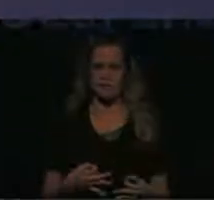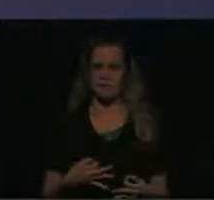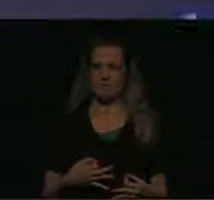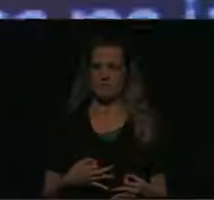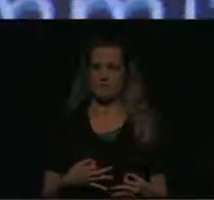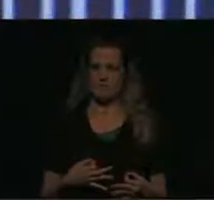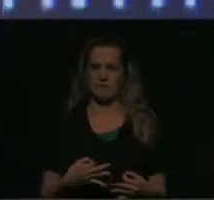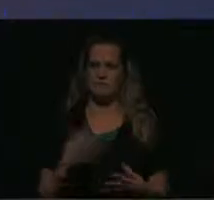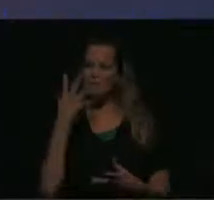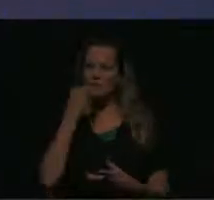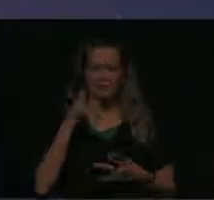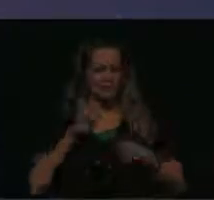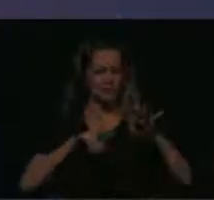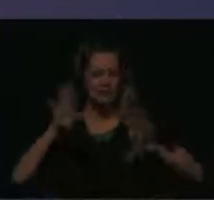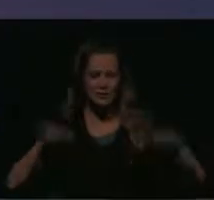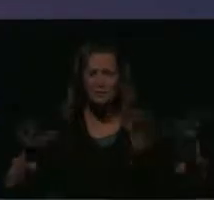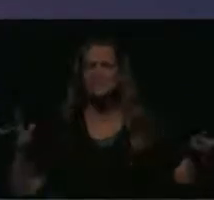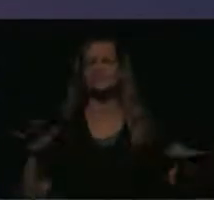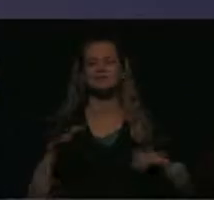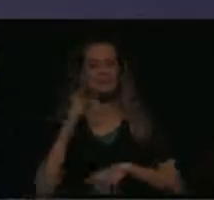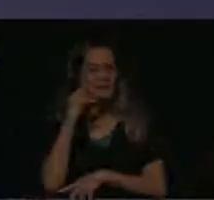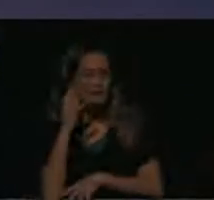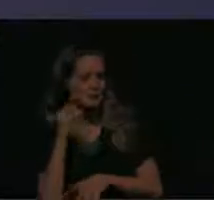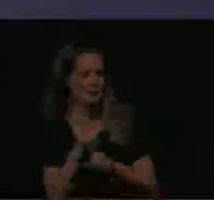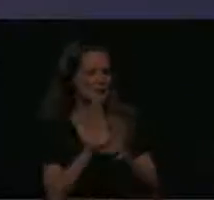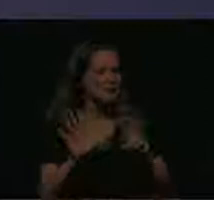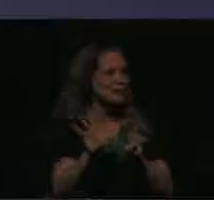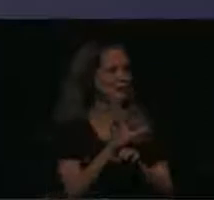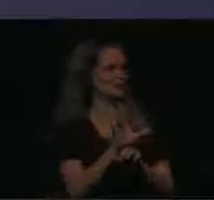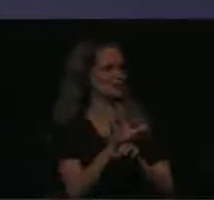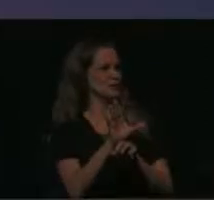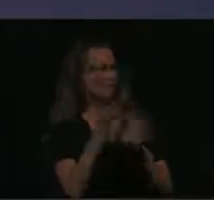diversity of experiences, communities and cultures within this room. We respect